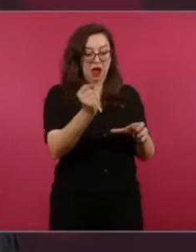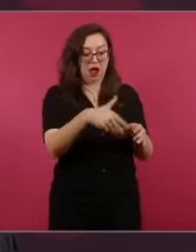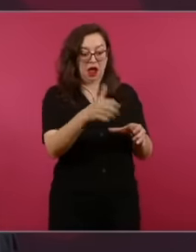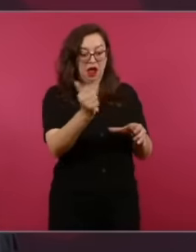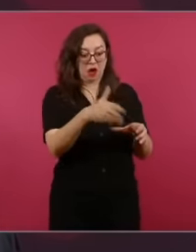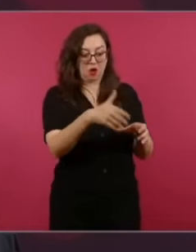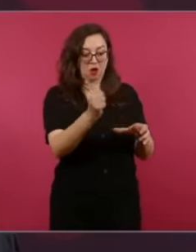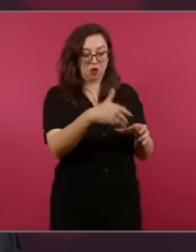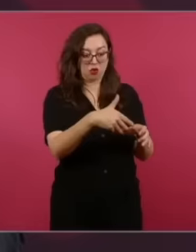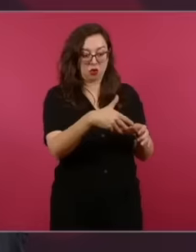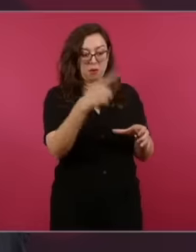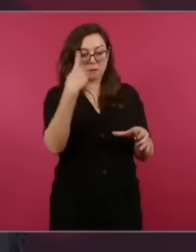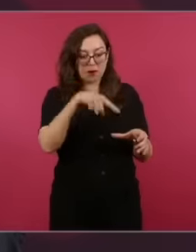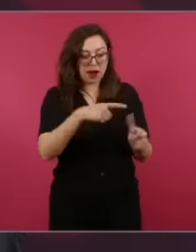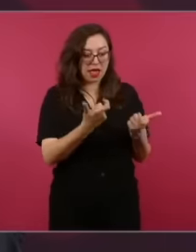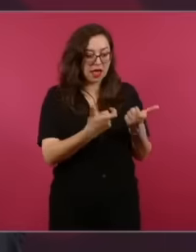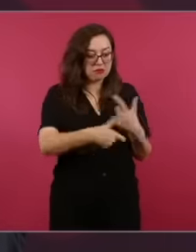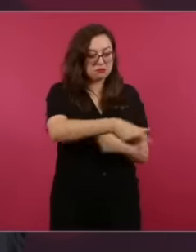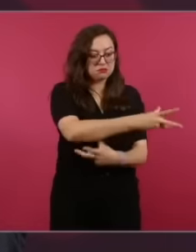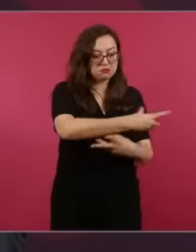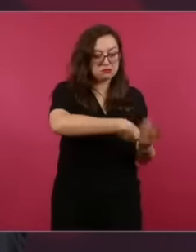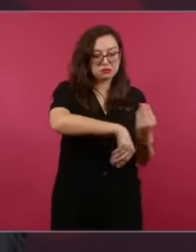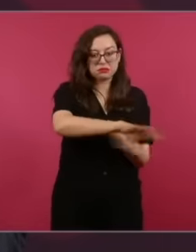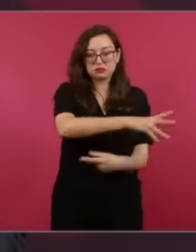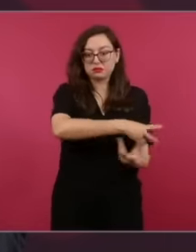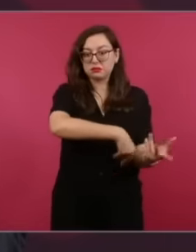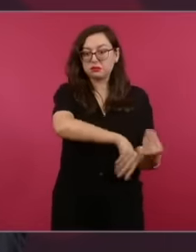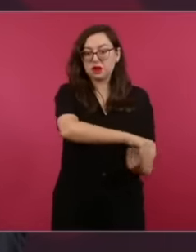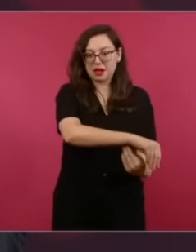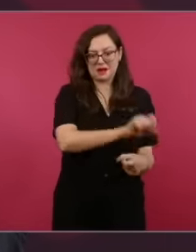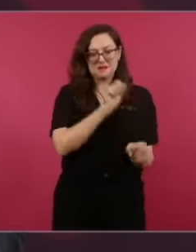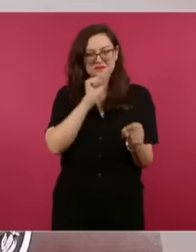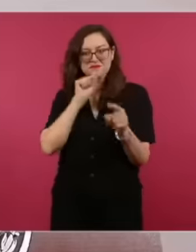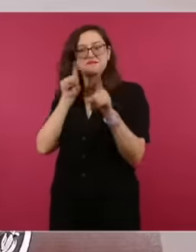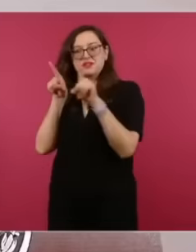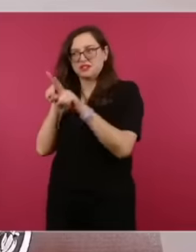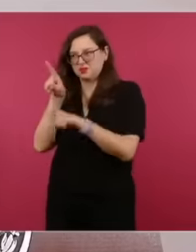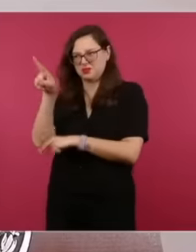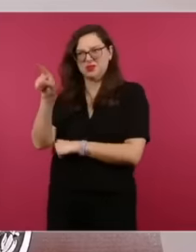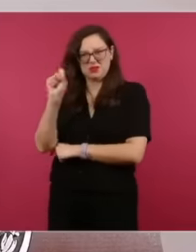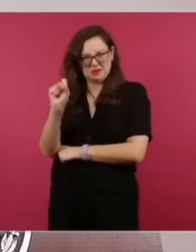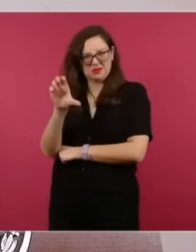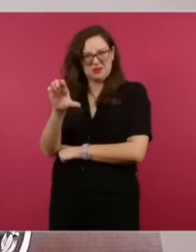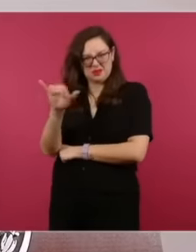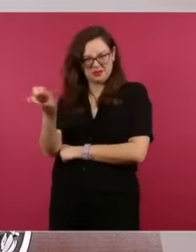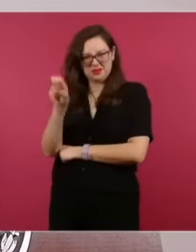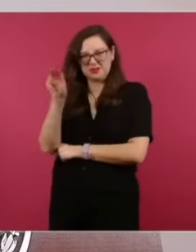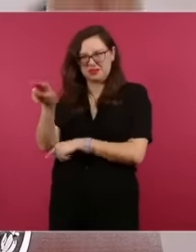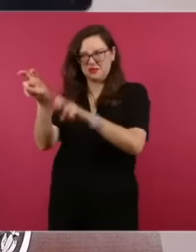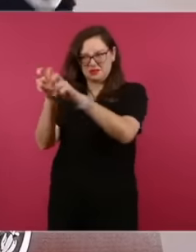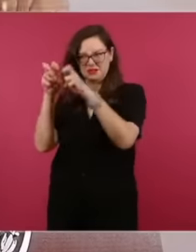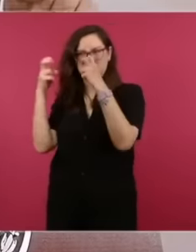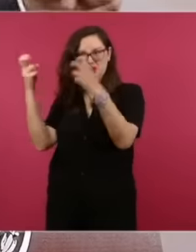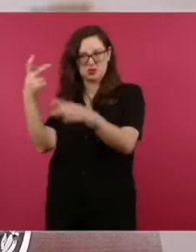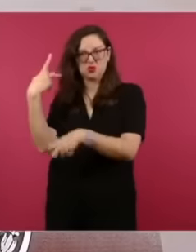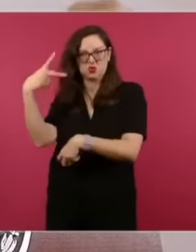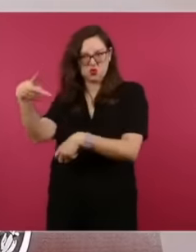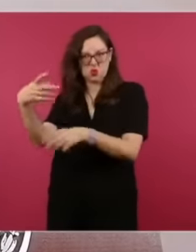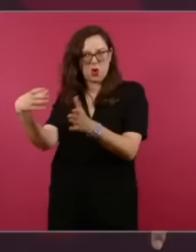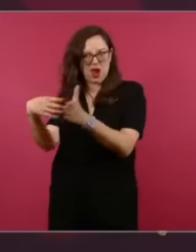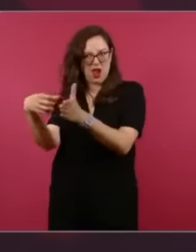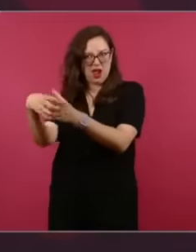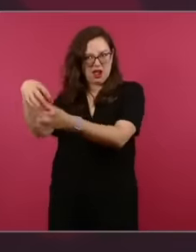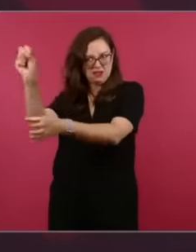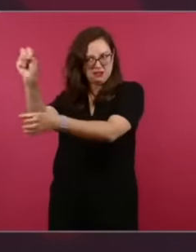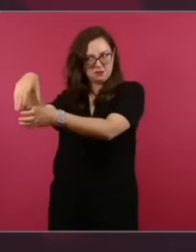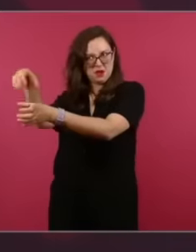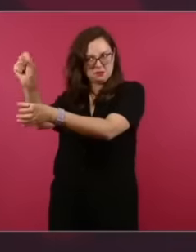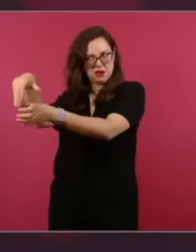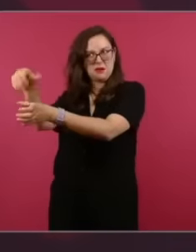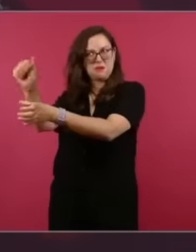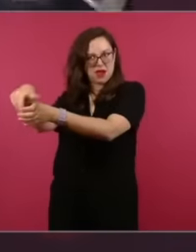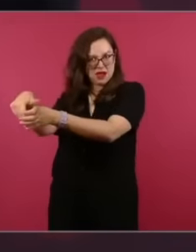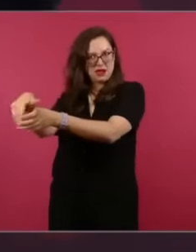trust fund, I think of 20,000 million pesos like that in The Executive And that would have